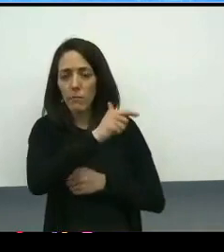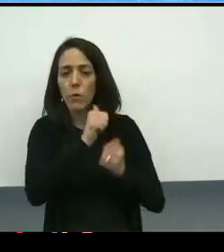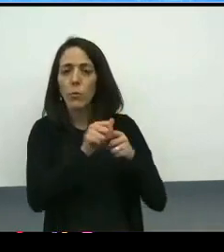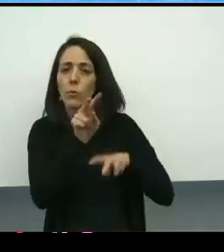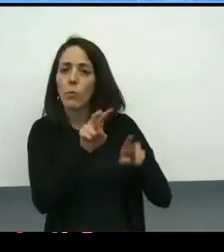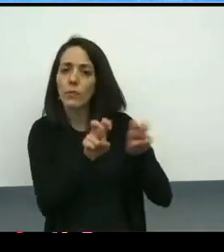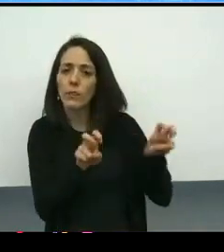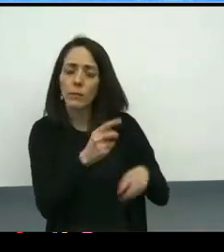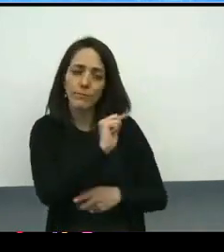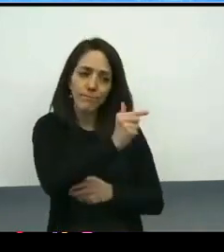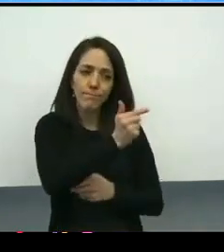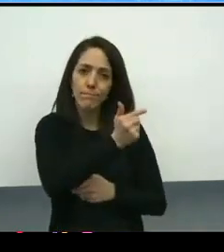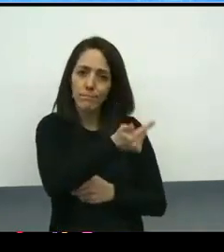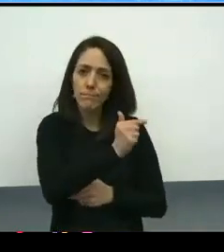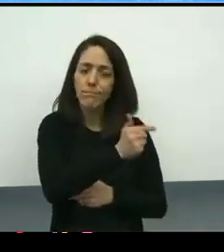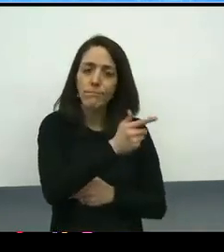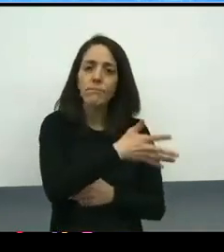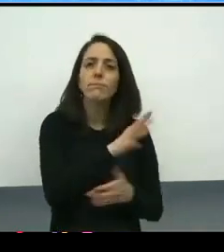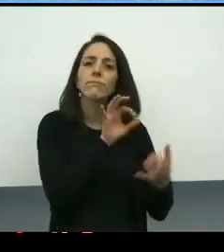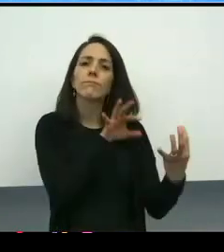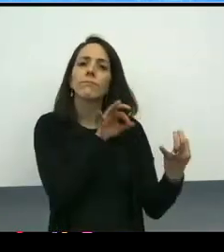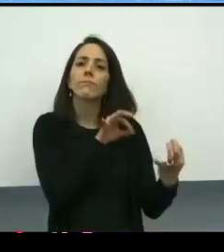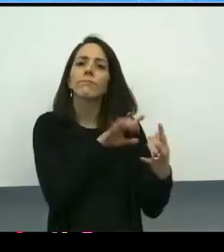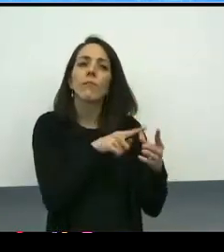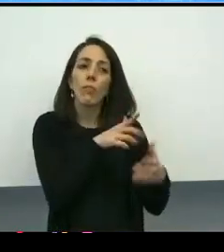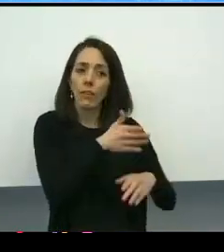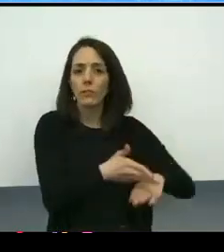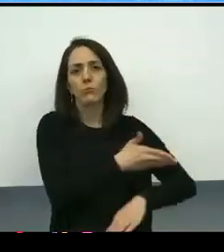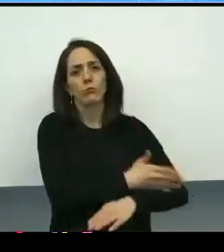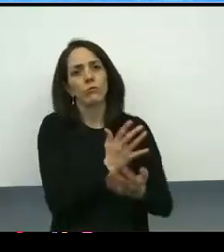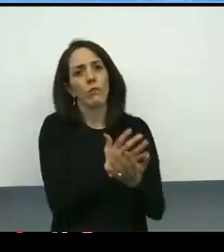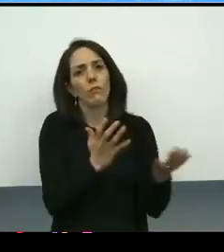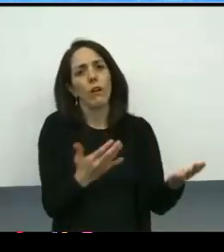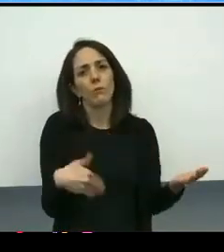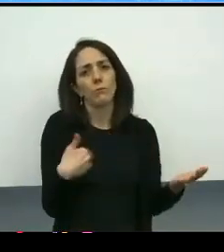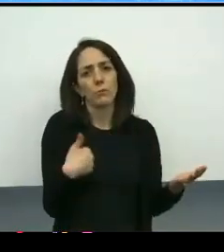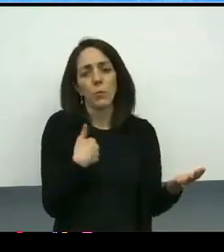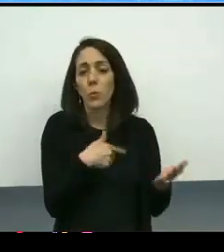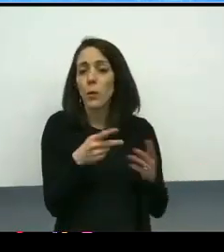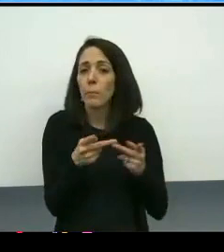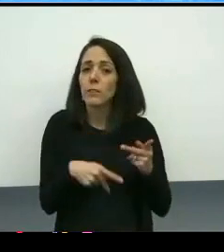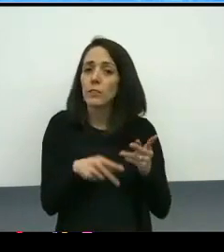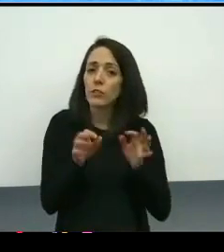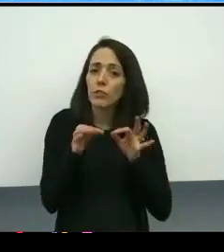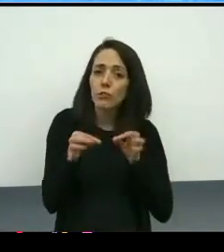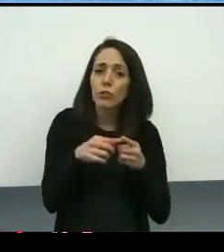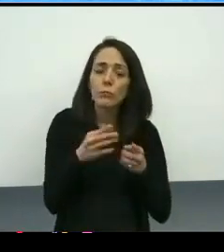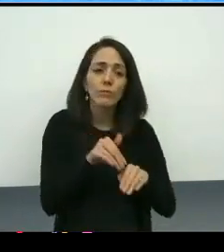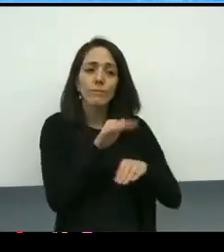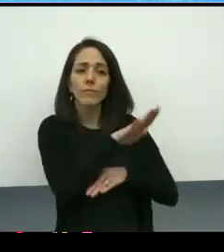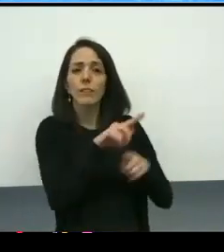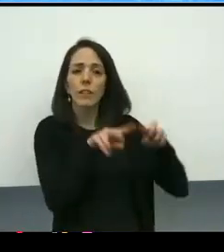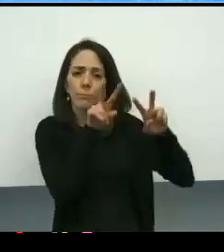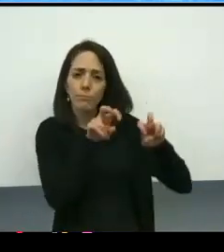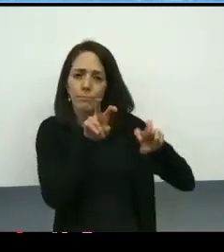that have really improved tremendously the position description for that position